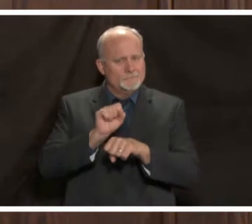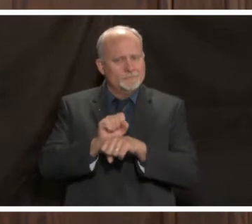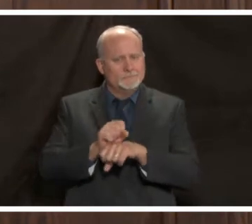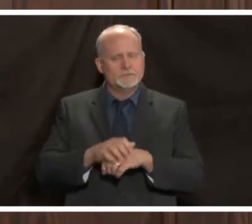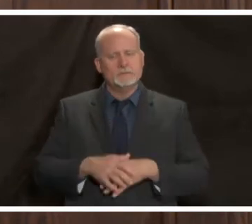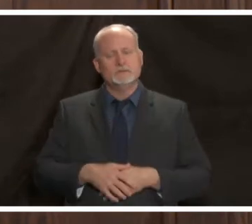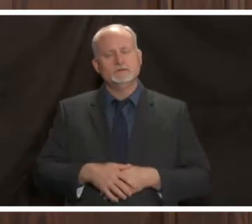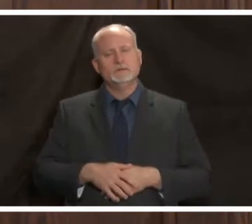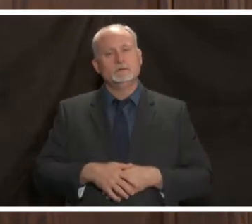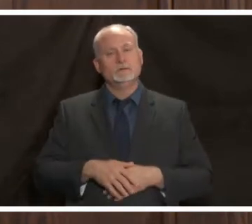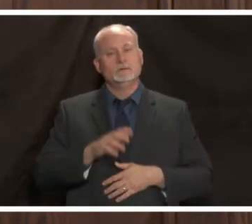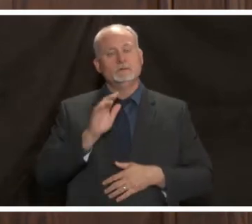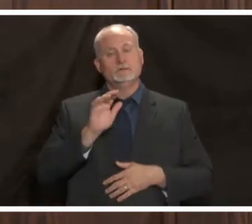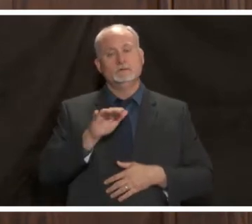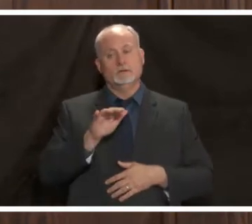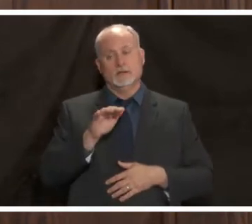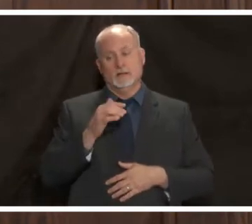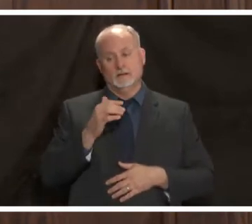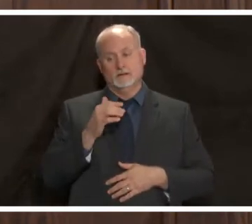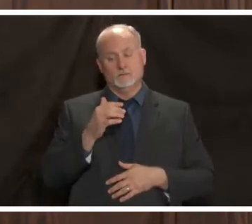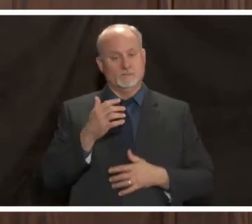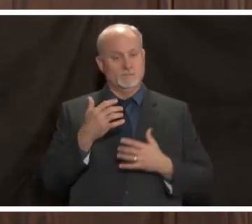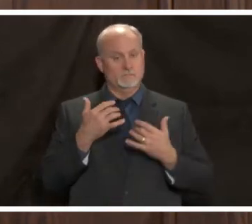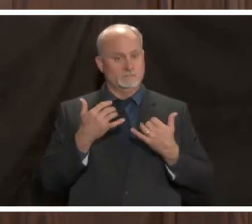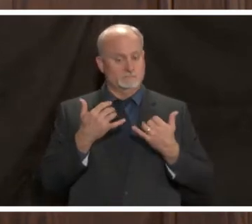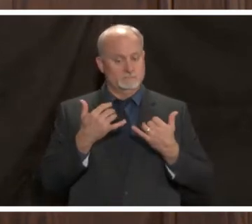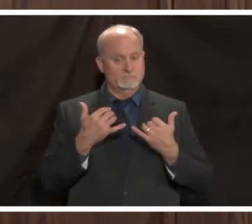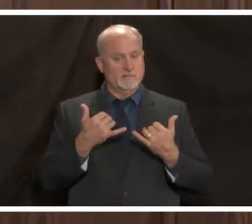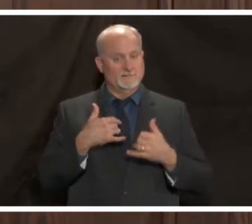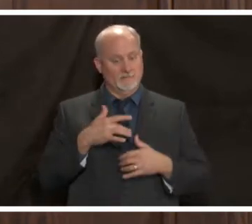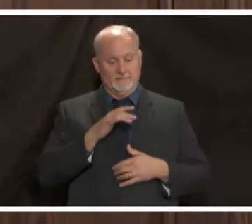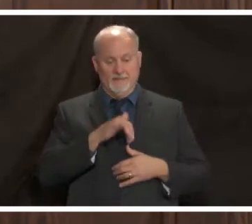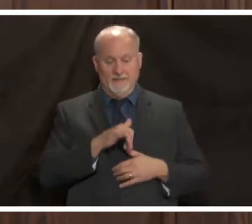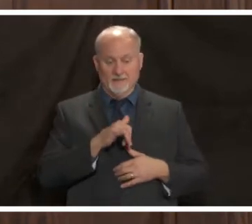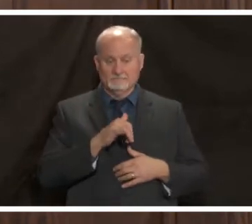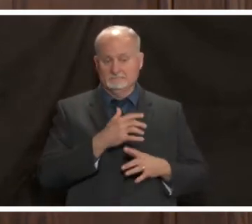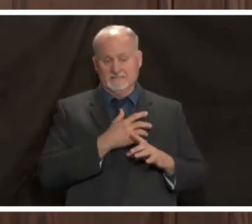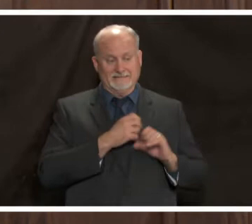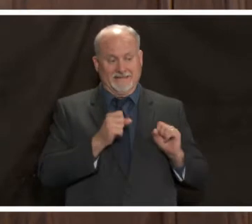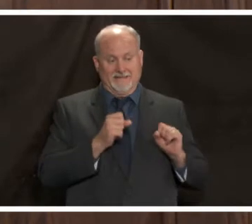i think it's got every opportunity to be as safe as perhaps any vaccine that